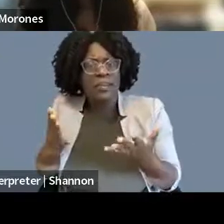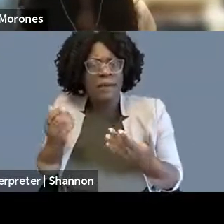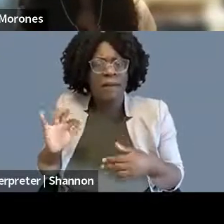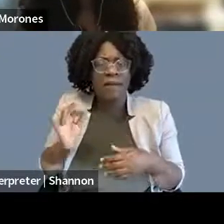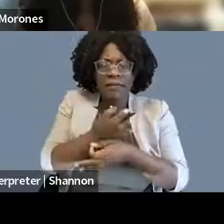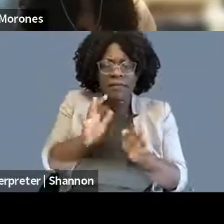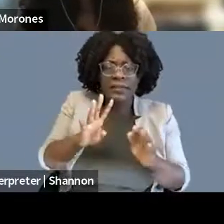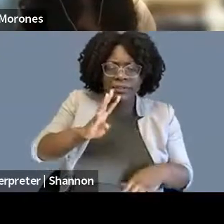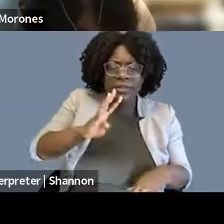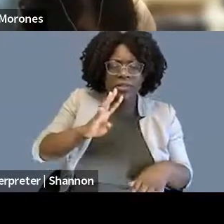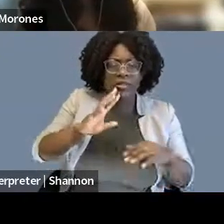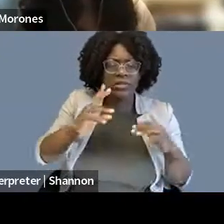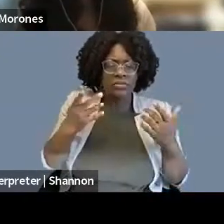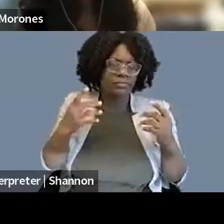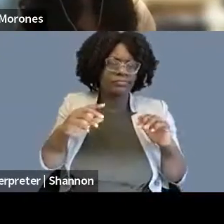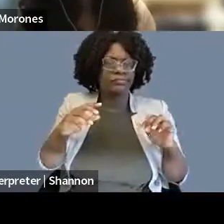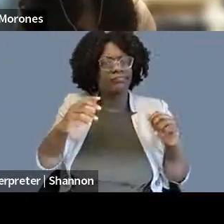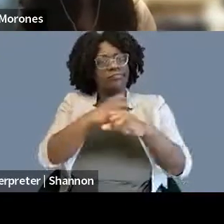San Francisco, you know, concentrations.